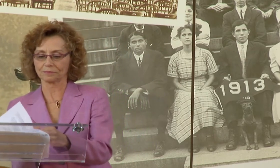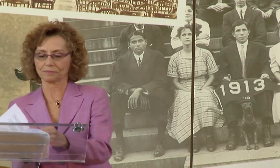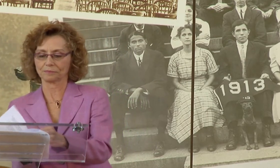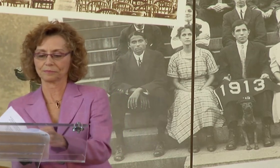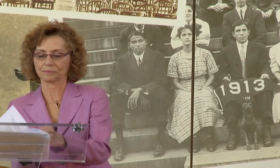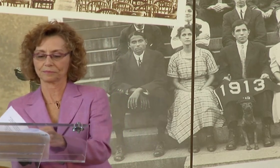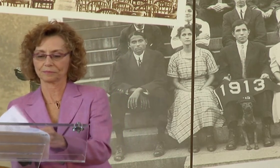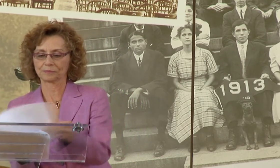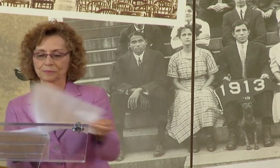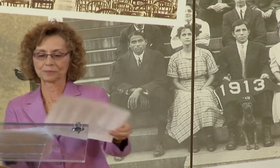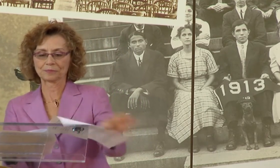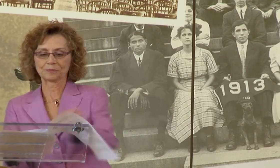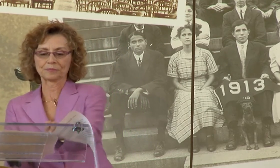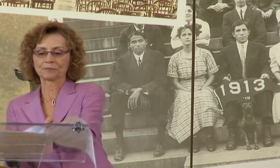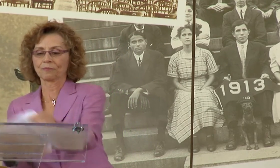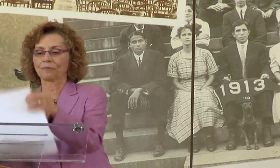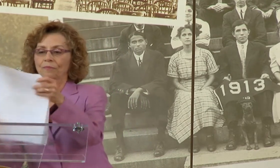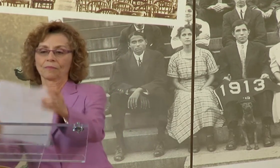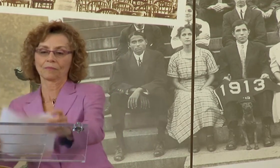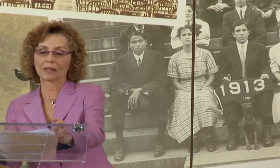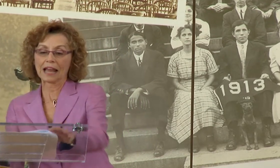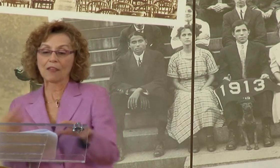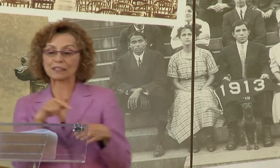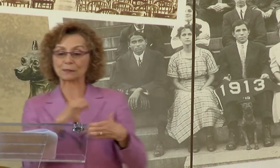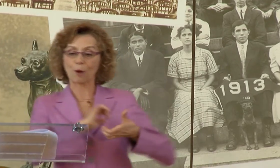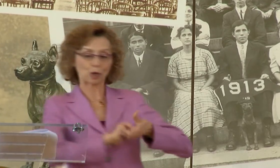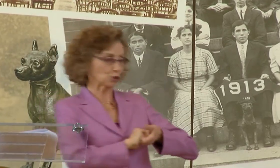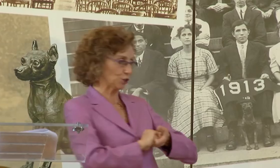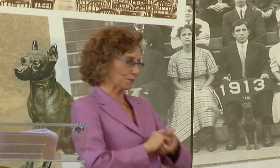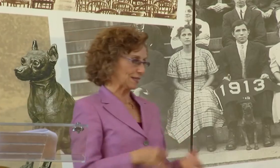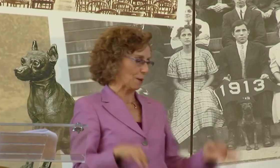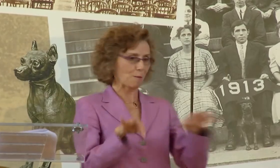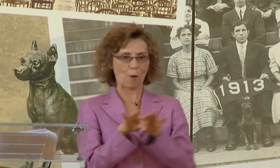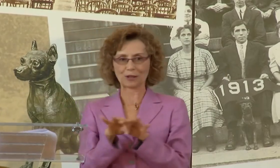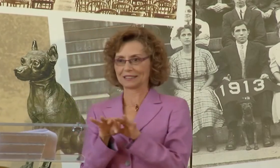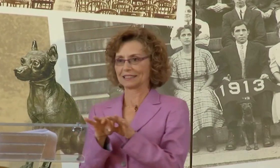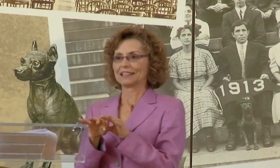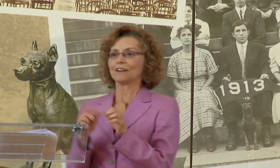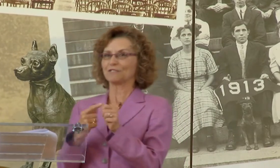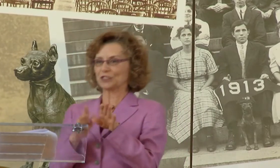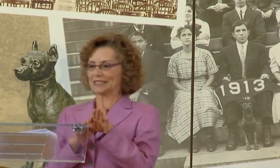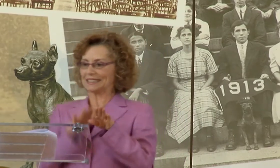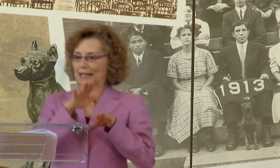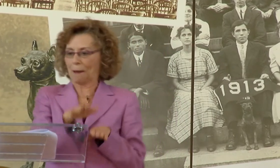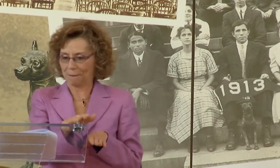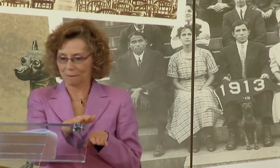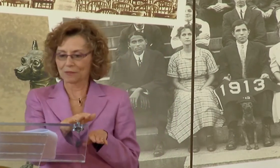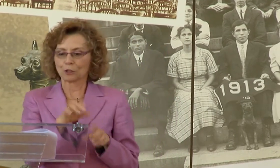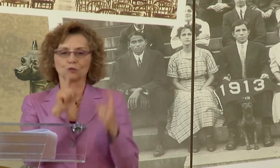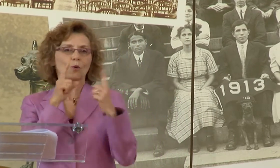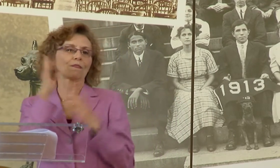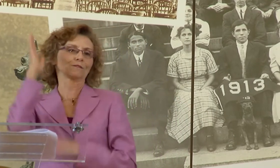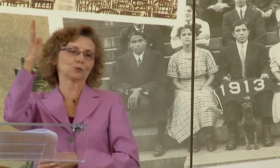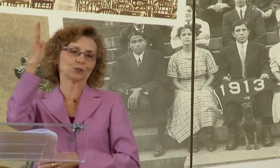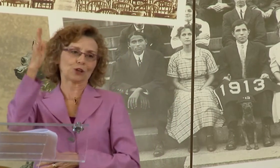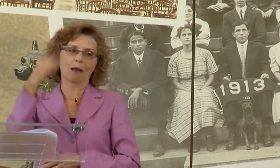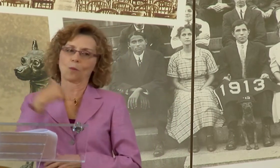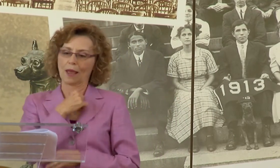WASHINGTON, D.C., AND GALLAUDET UNIVERSITY. THIS PARTNERSHIP IS IMPORTANT, AND IT IS AN IMPORTANT FIRST